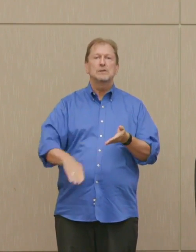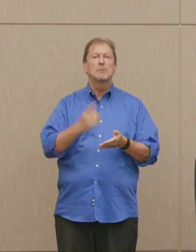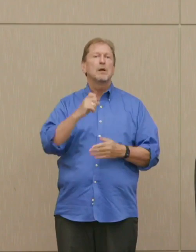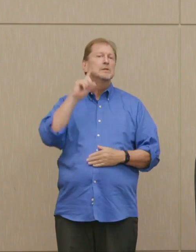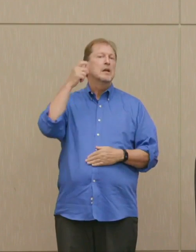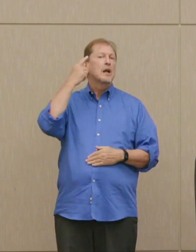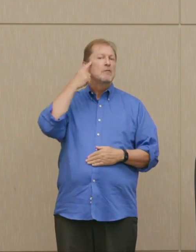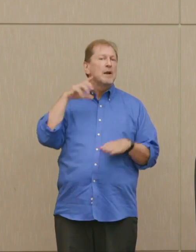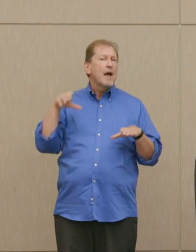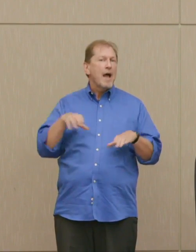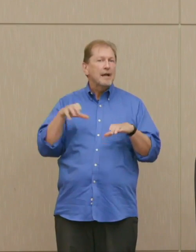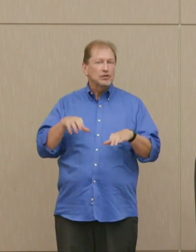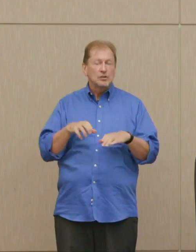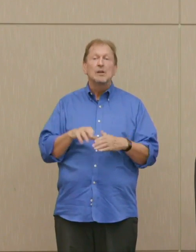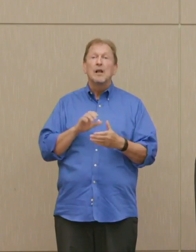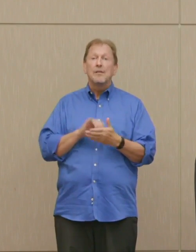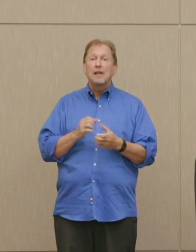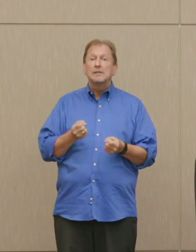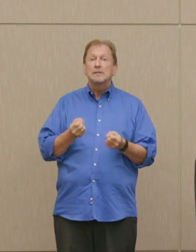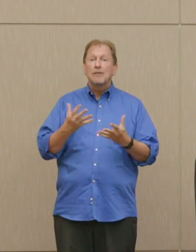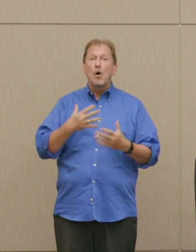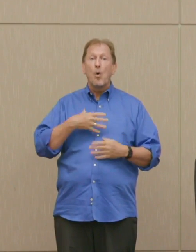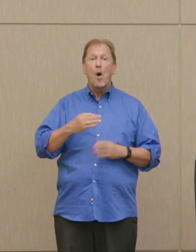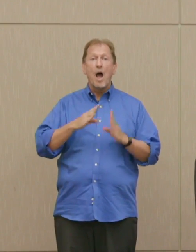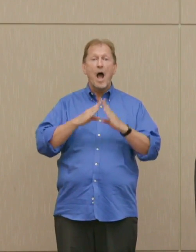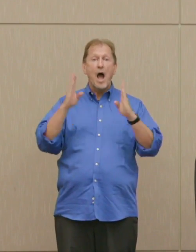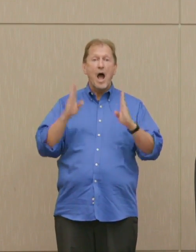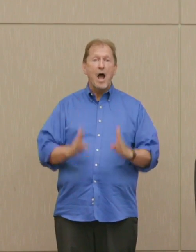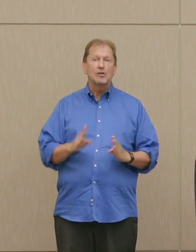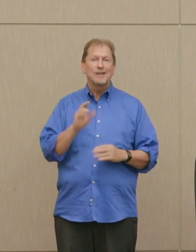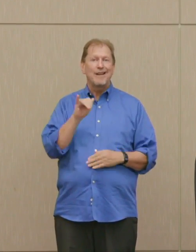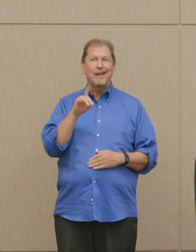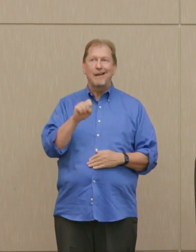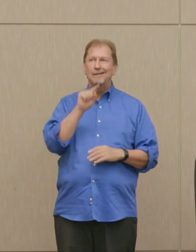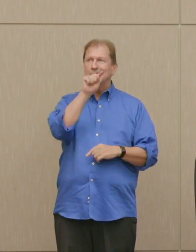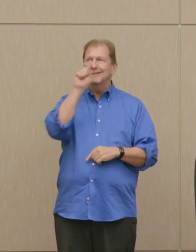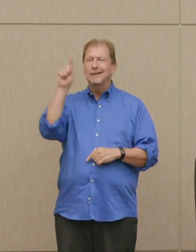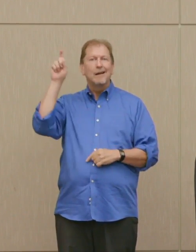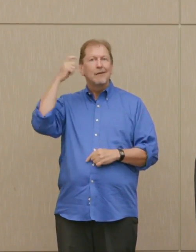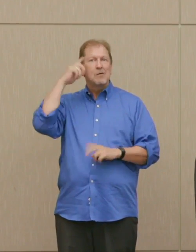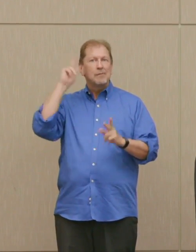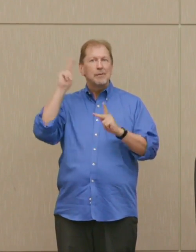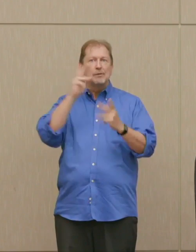lead to the convictions of several White House aides, and figured in the impeachment proceedings against President Nixon.